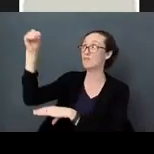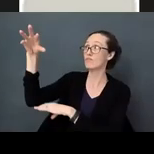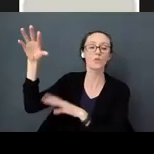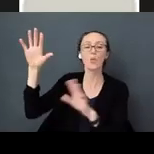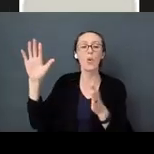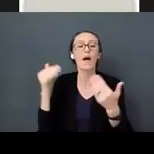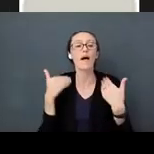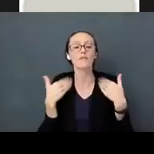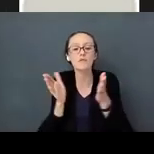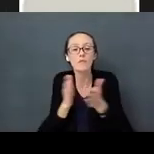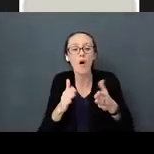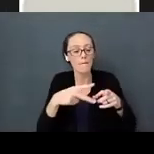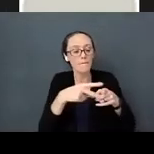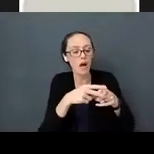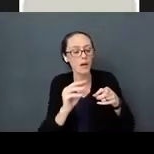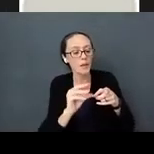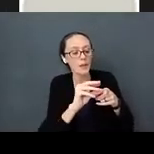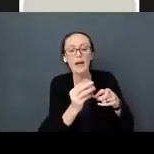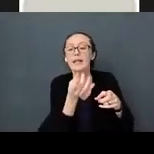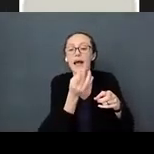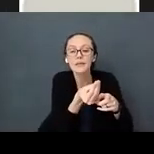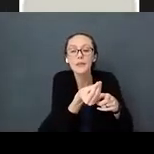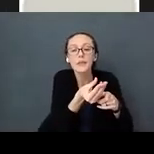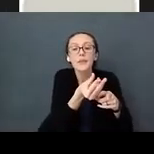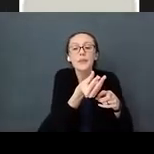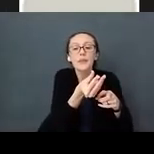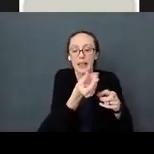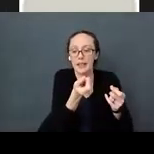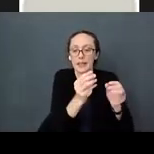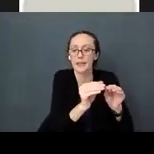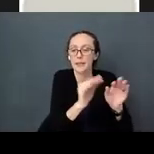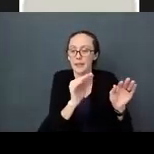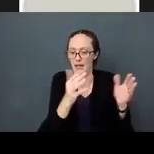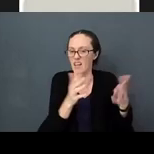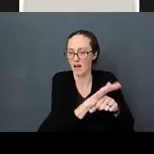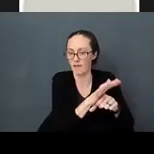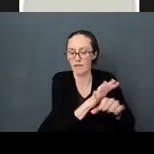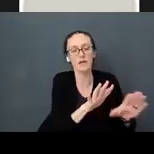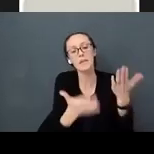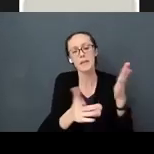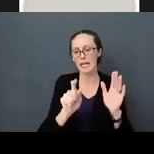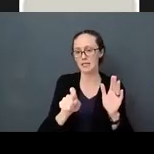night light that gives a little aura of light might be necessary. Babies need to rest. They